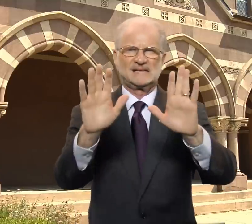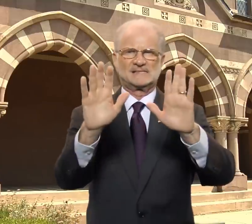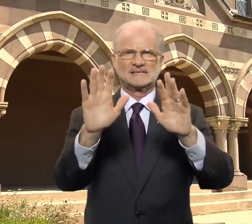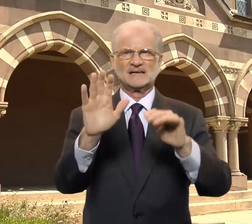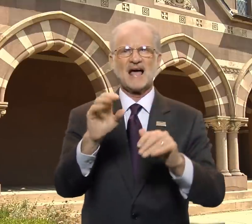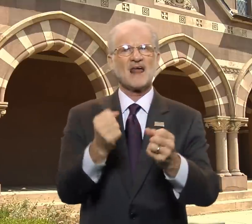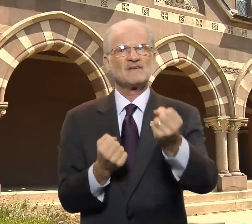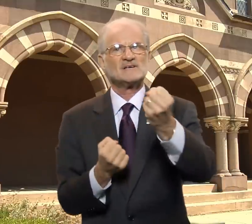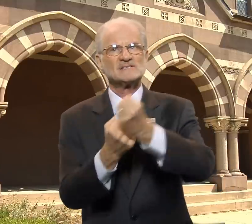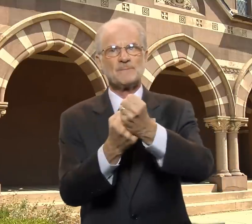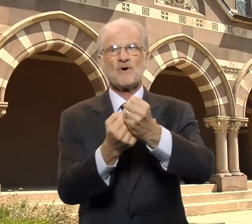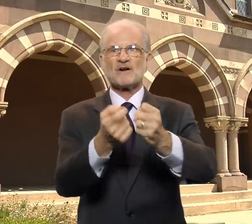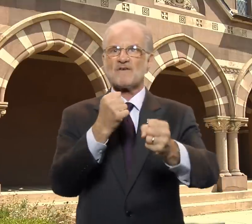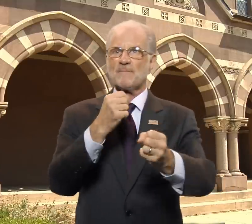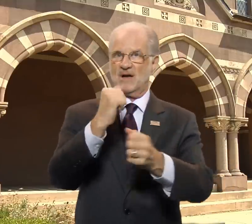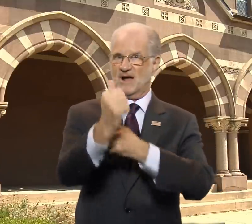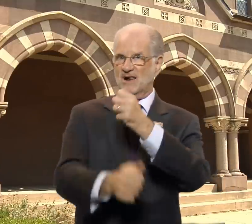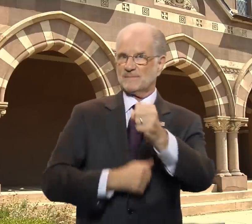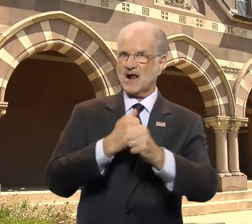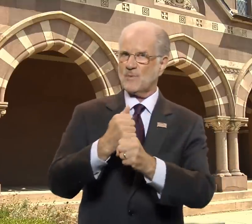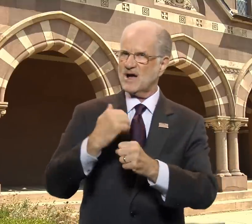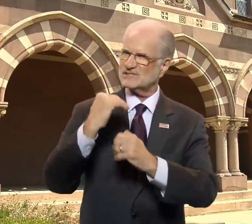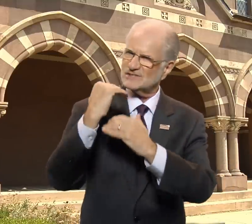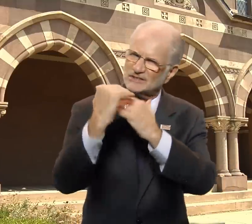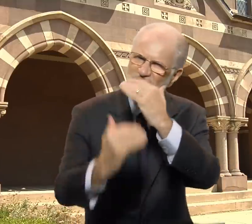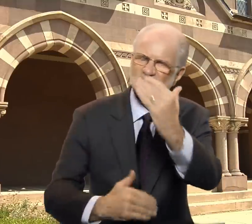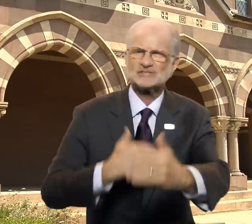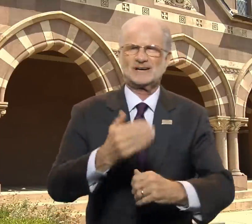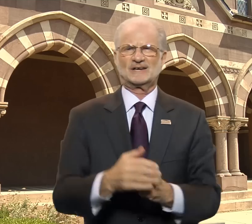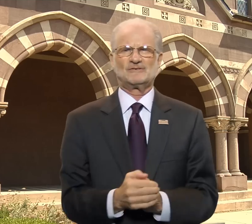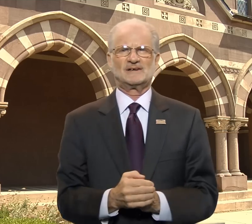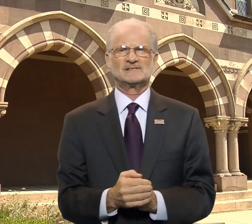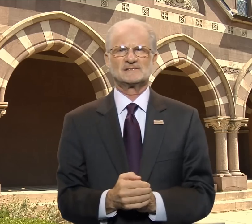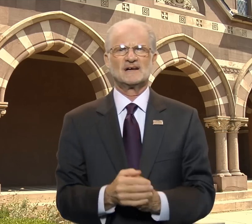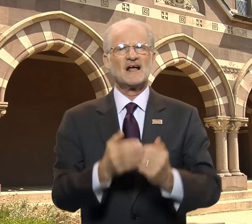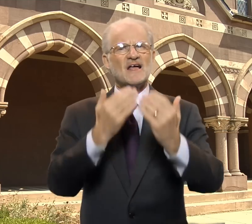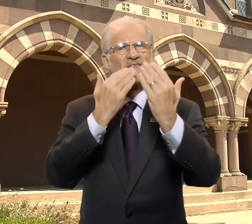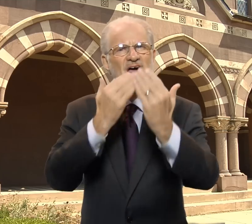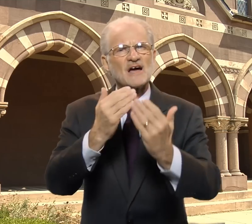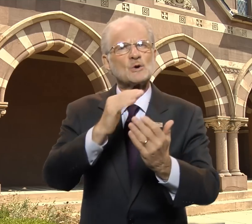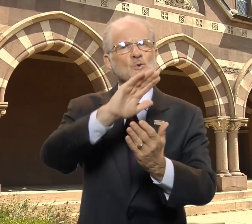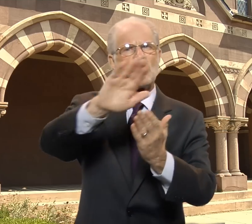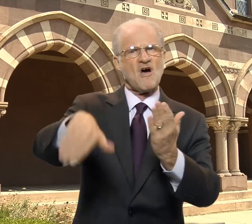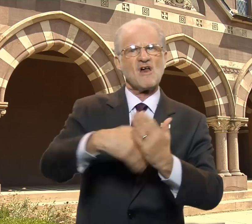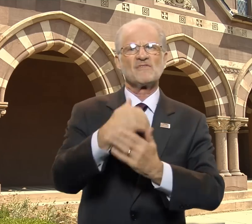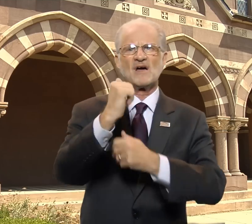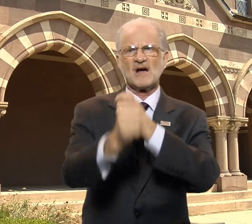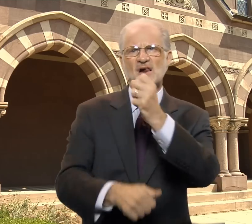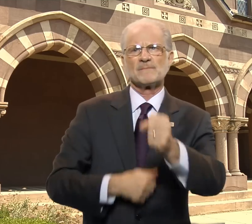and the support from alumni was generous. Thank you to all the alumni who contributed